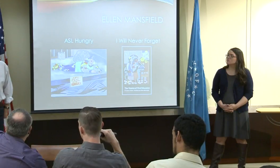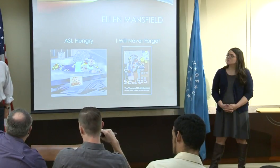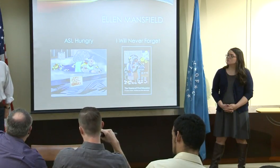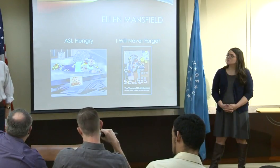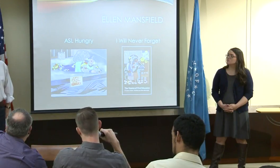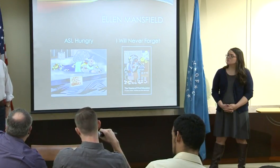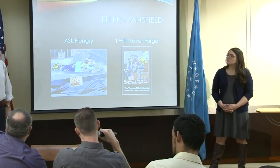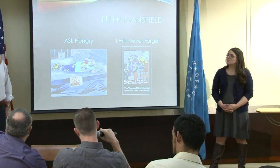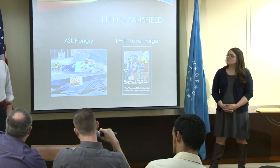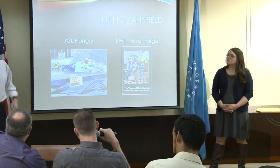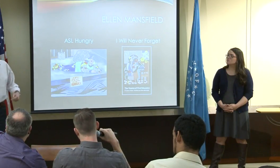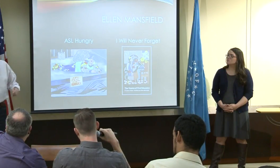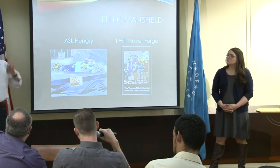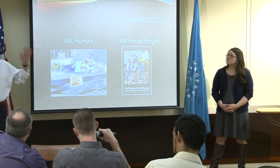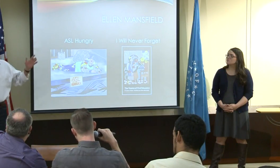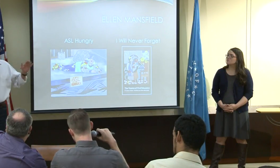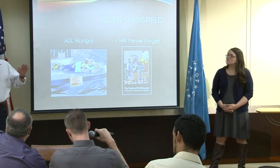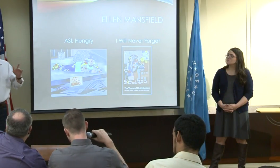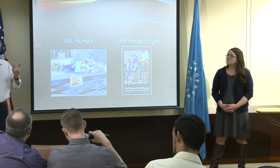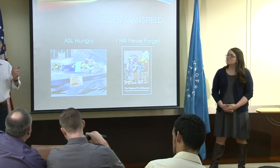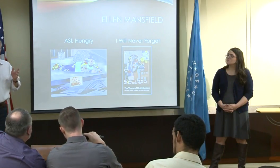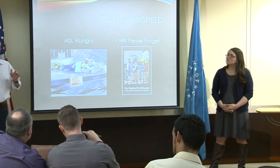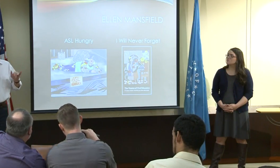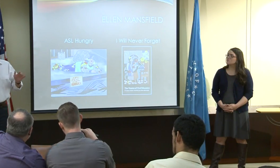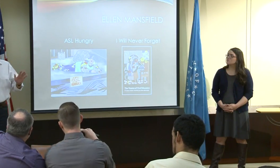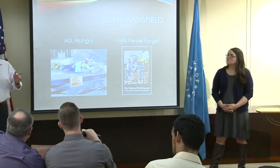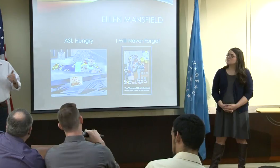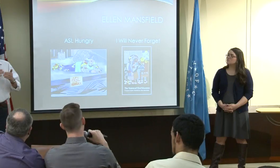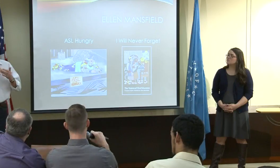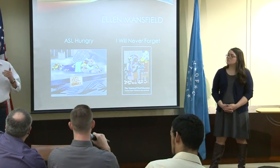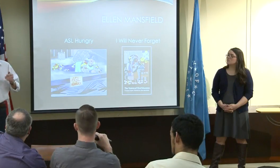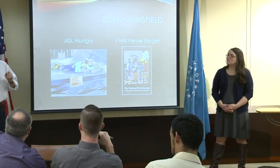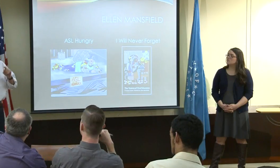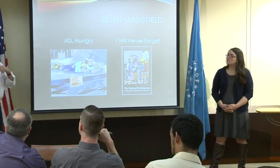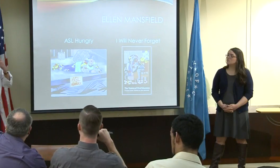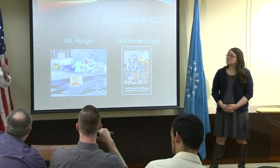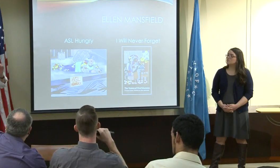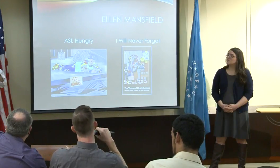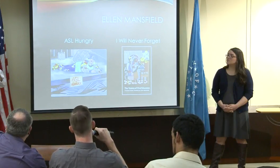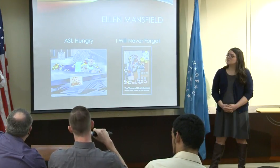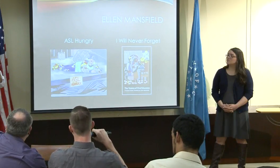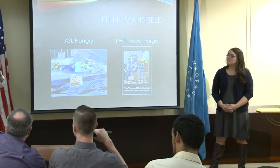So it was -- And I was a brat -- Really, and speaking of military brat, I was a brat.